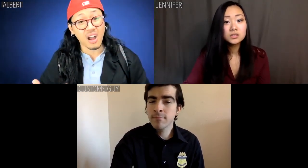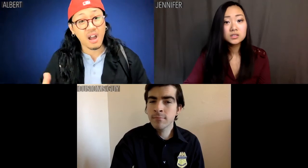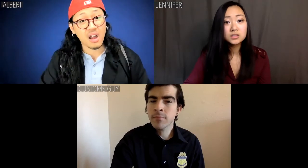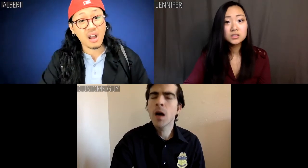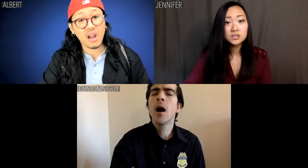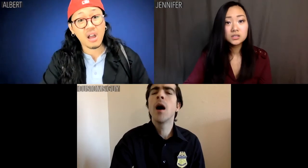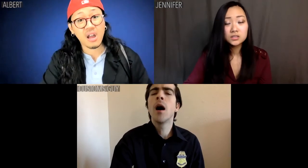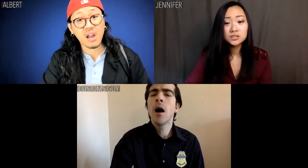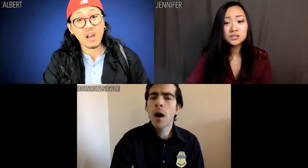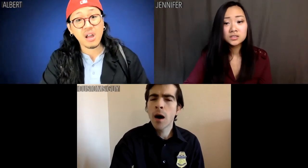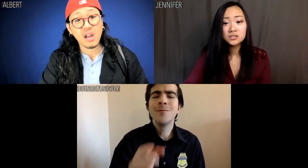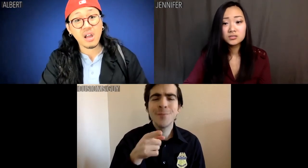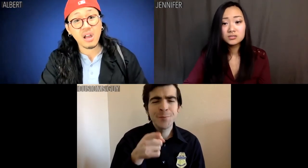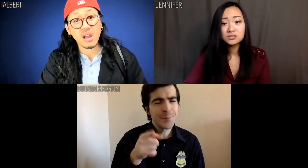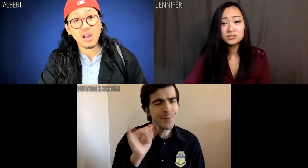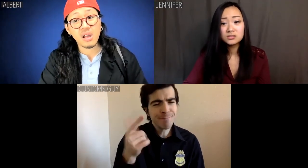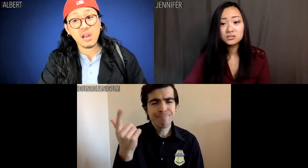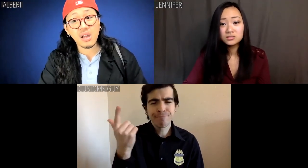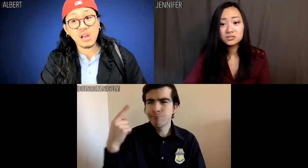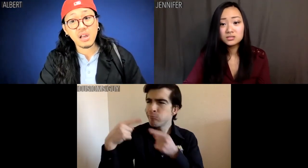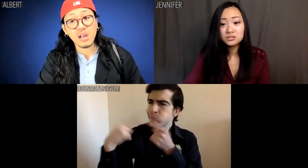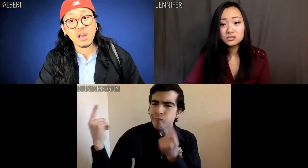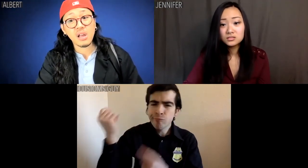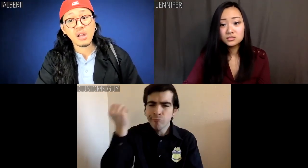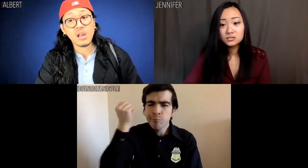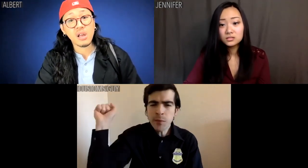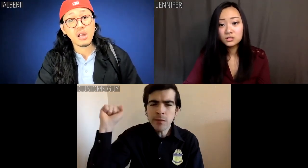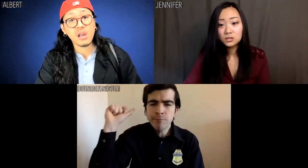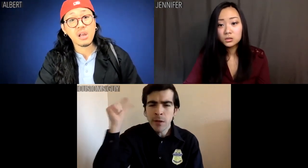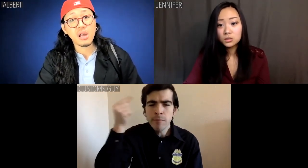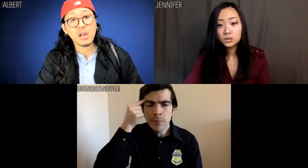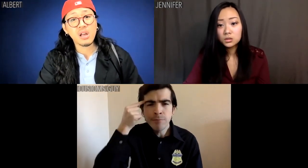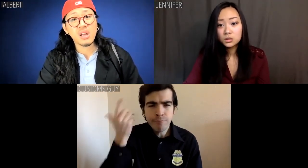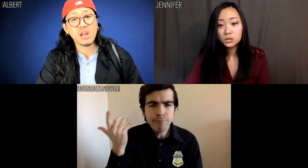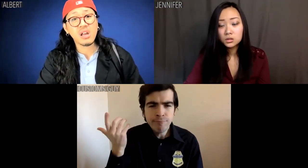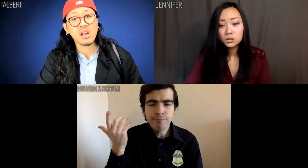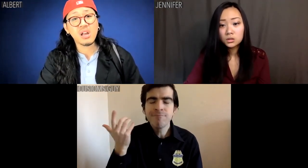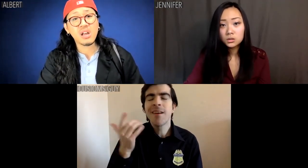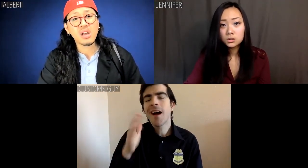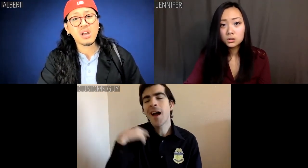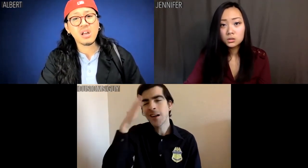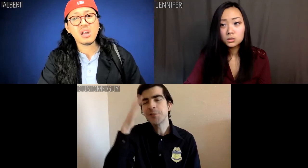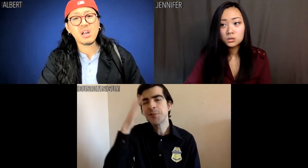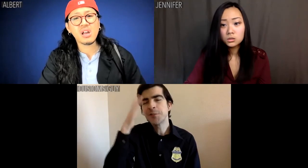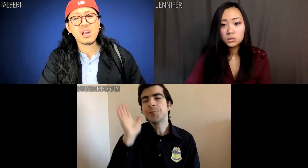Customs guy: Oh, so you're dissidents? I've heard of that.